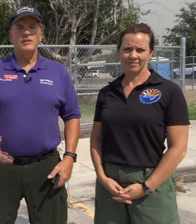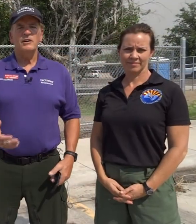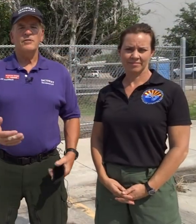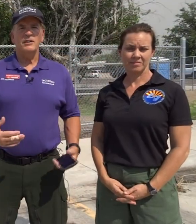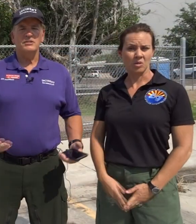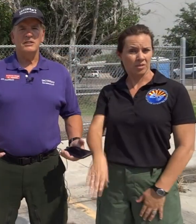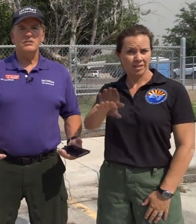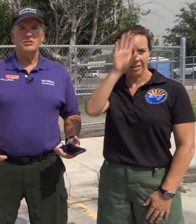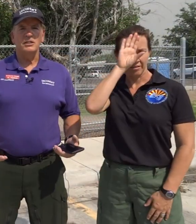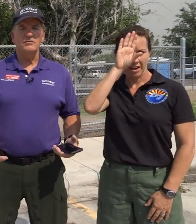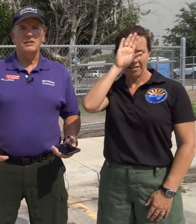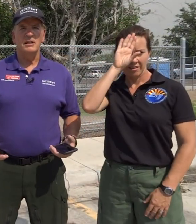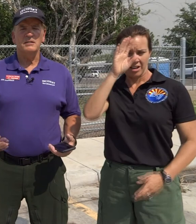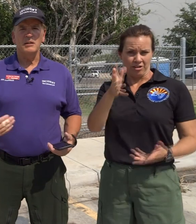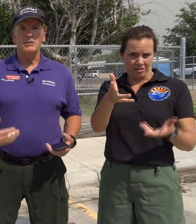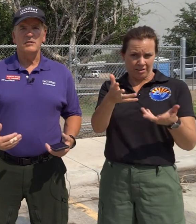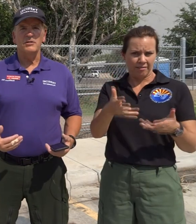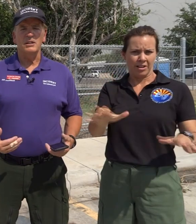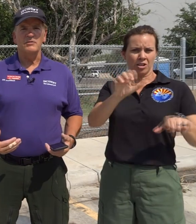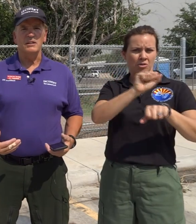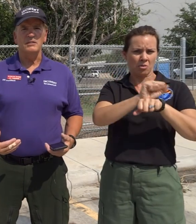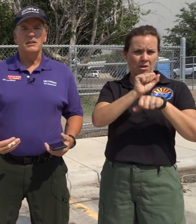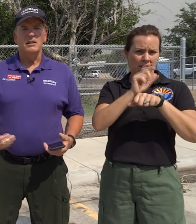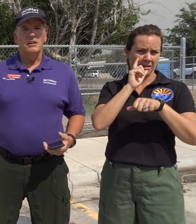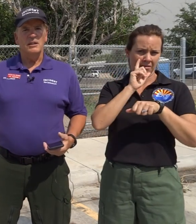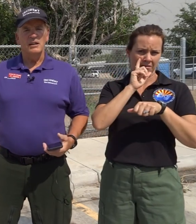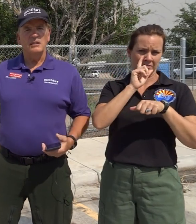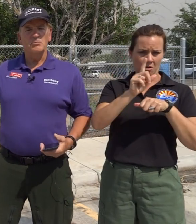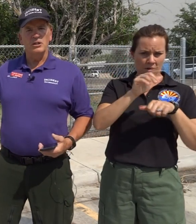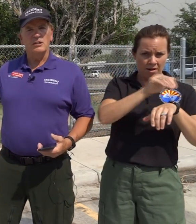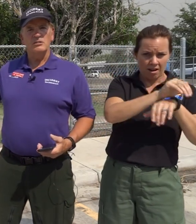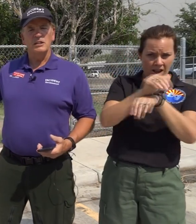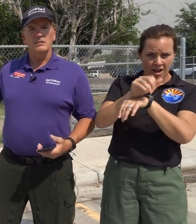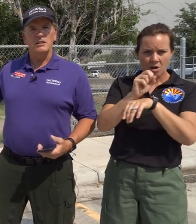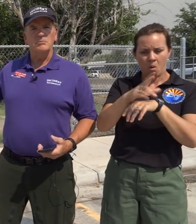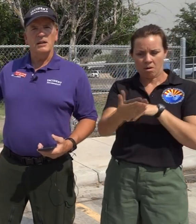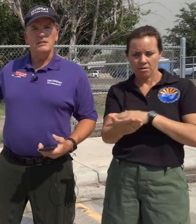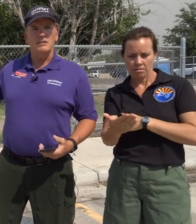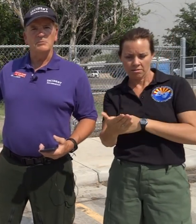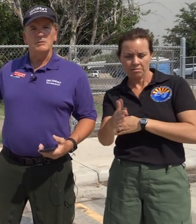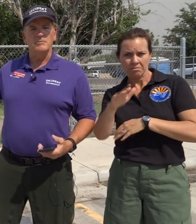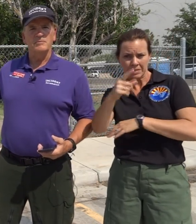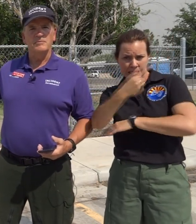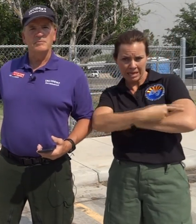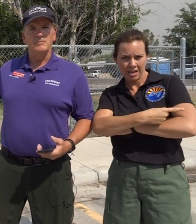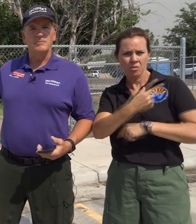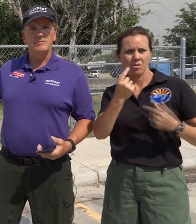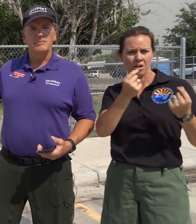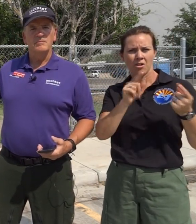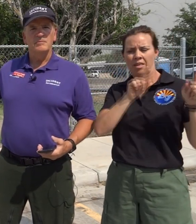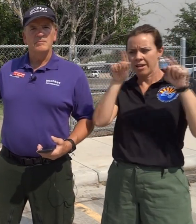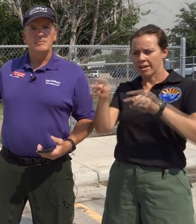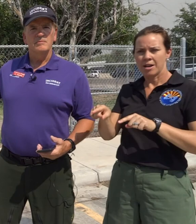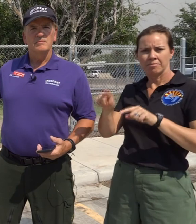When the firefighter end their shift and come down for the evening, they end up putting their tents up and sleeping.